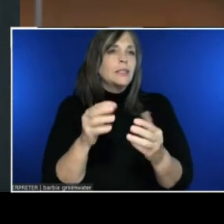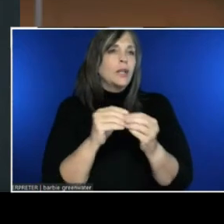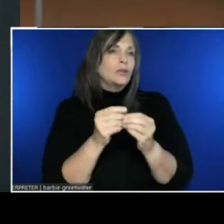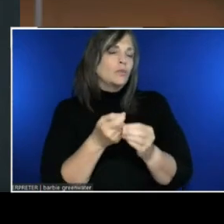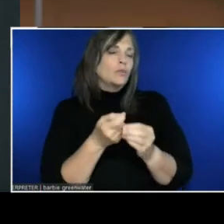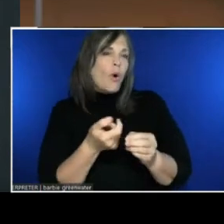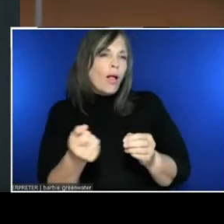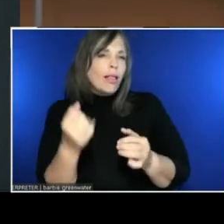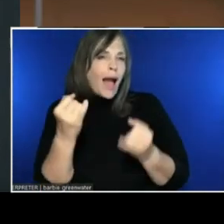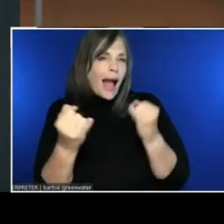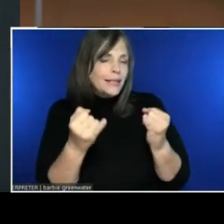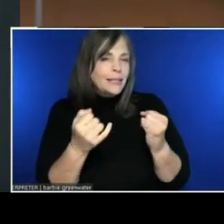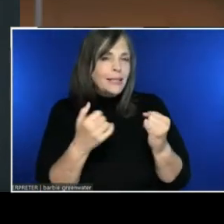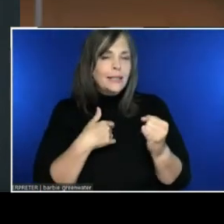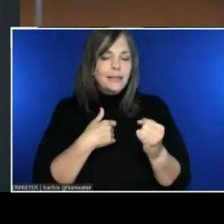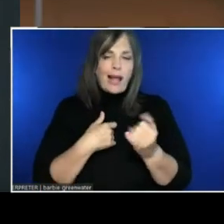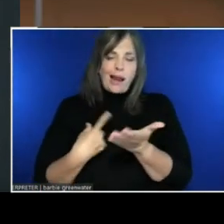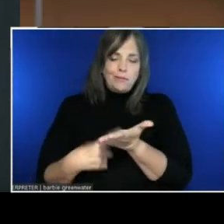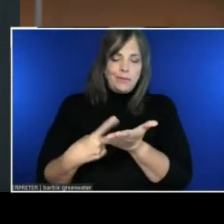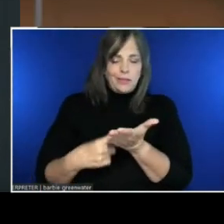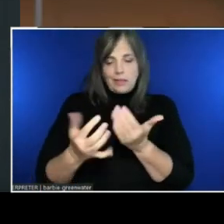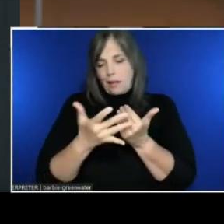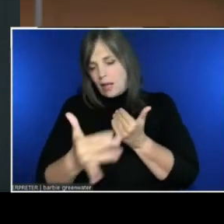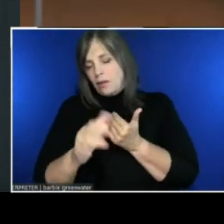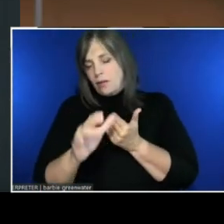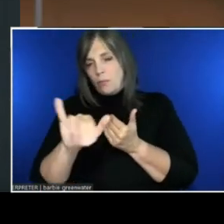But I'm really looking forward to the conversation at the end of this talk.